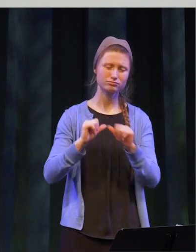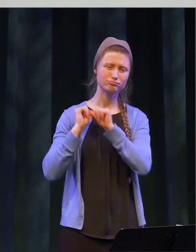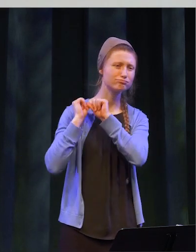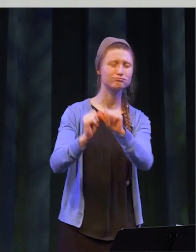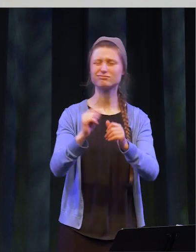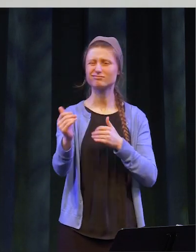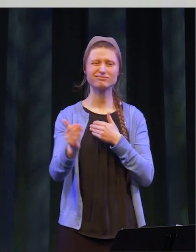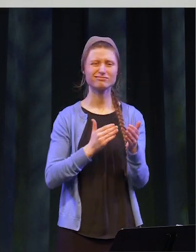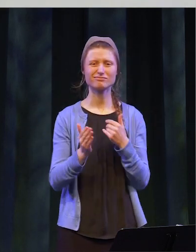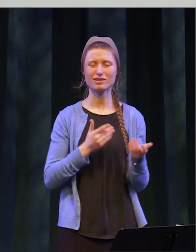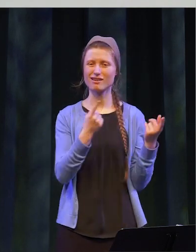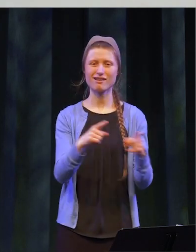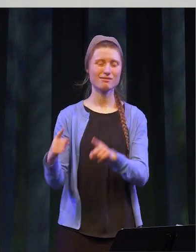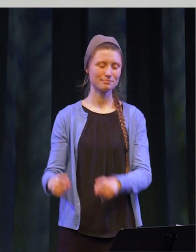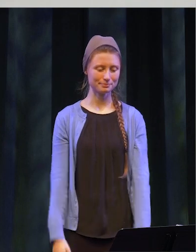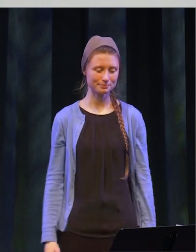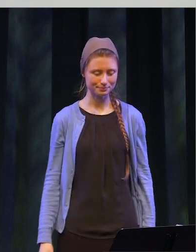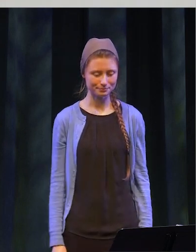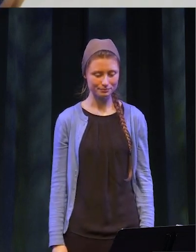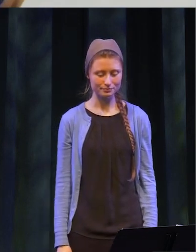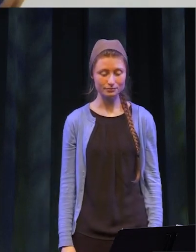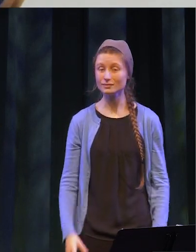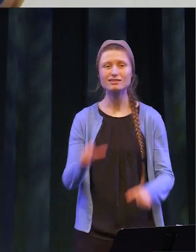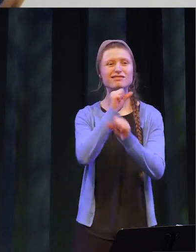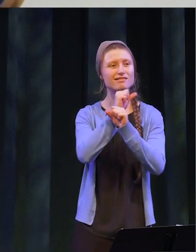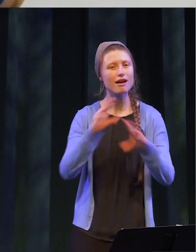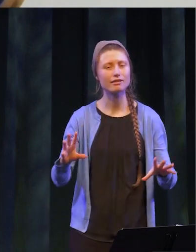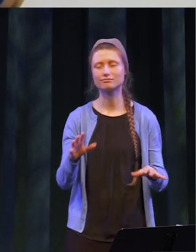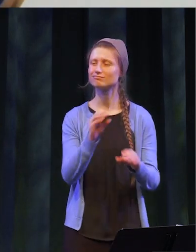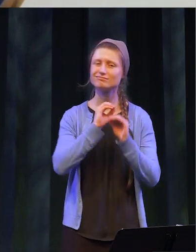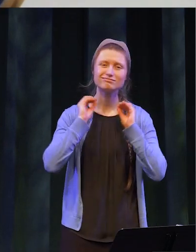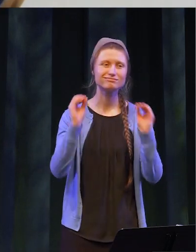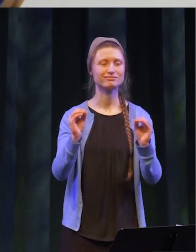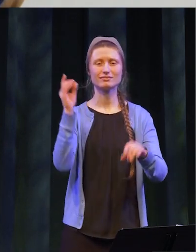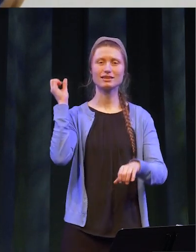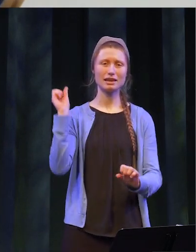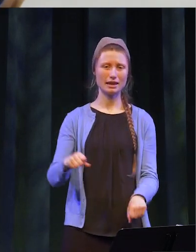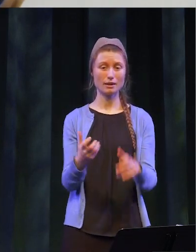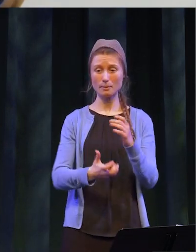us from honoring what’s so important in life. And nothing, nothing can take away from